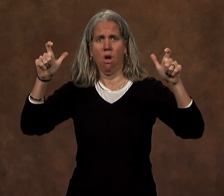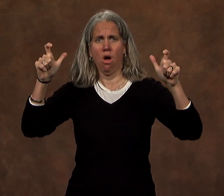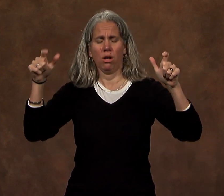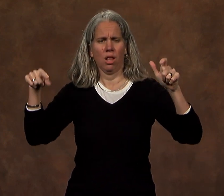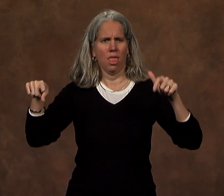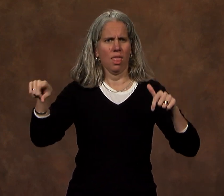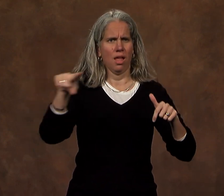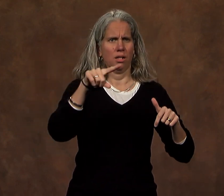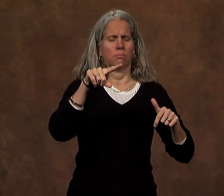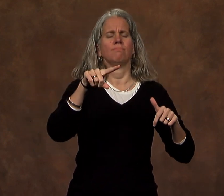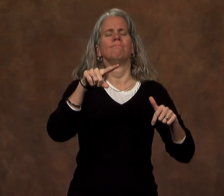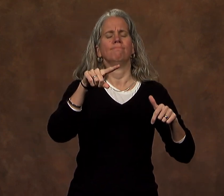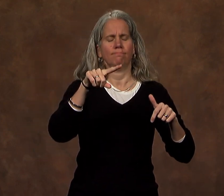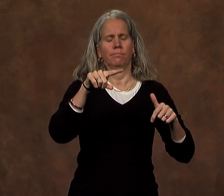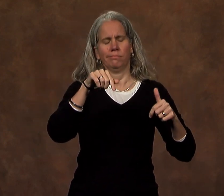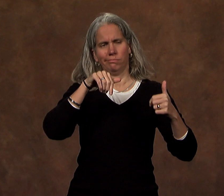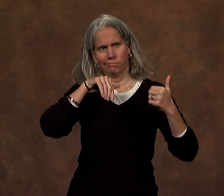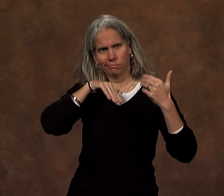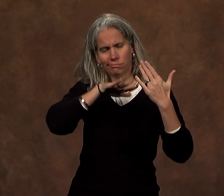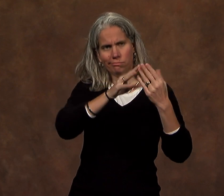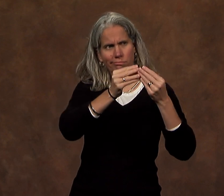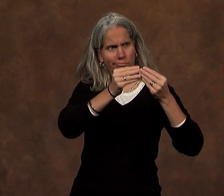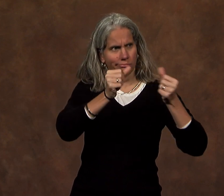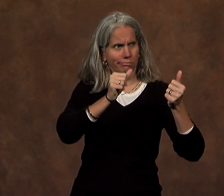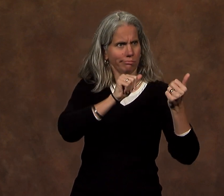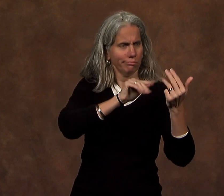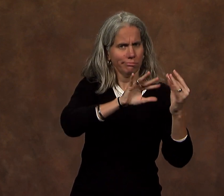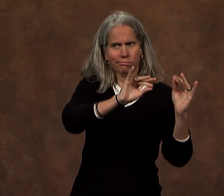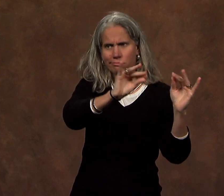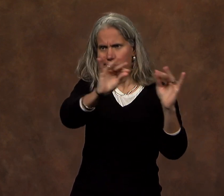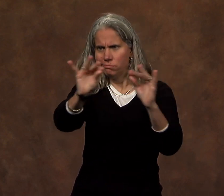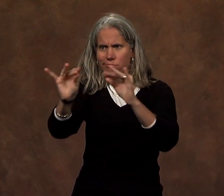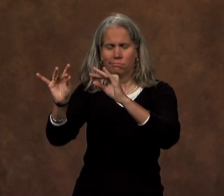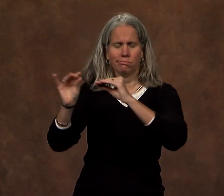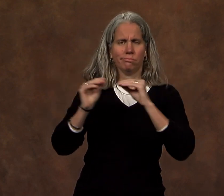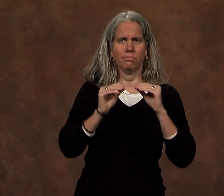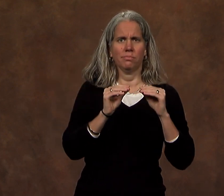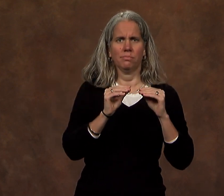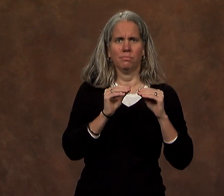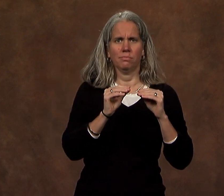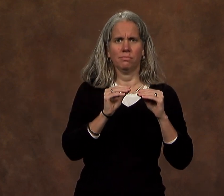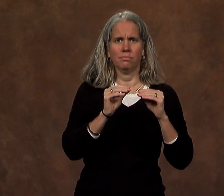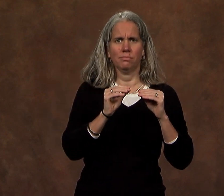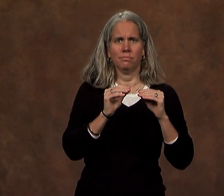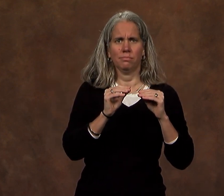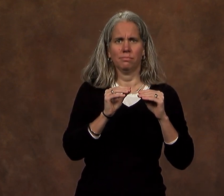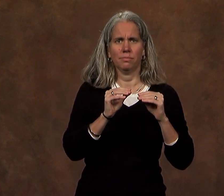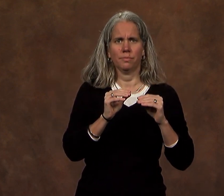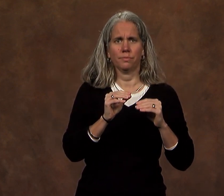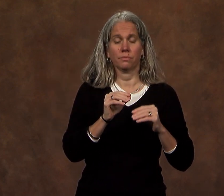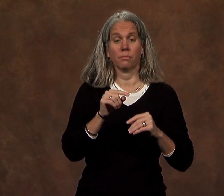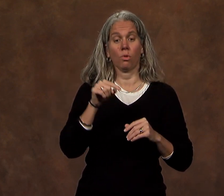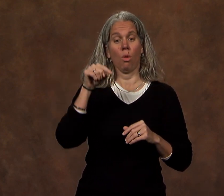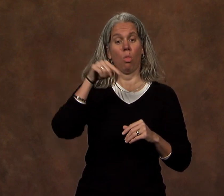that affect the life of Gallaudetians.